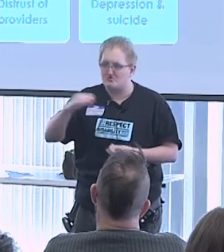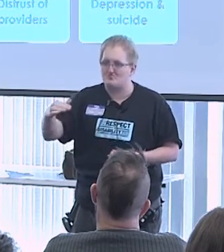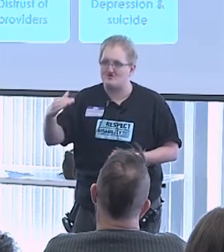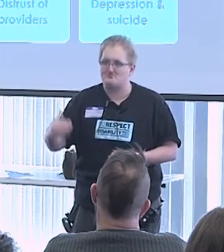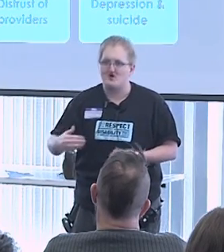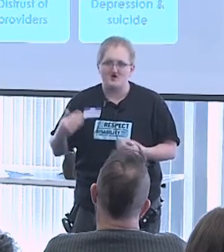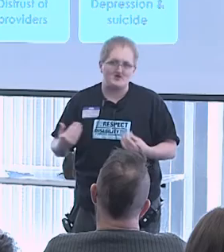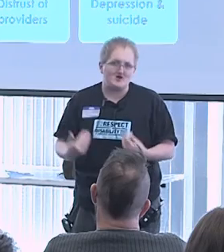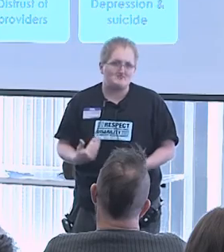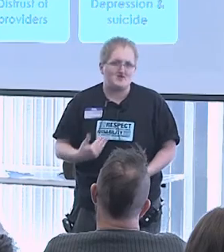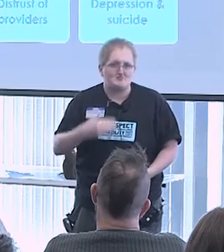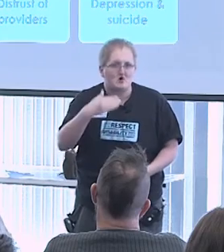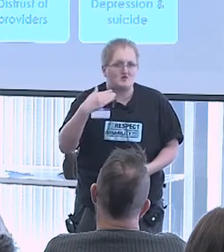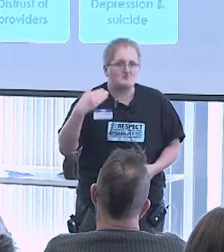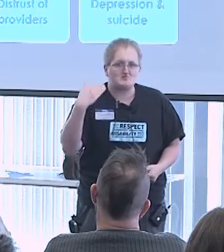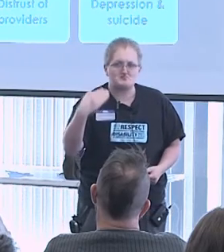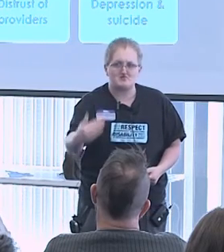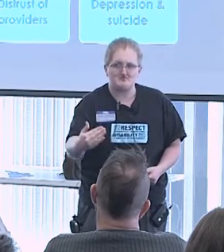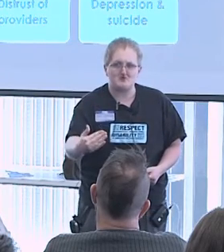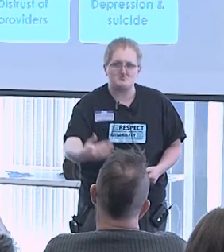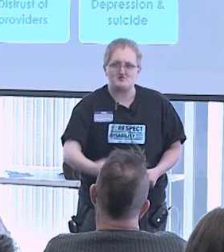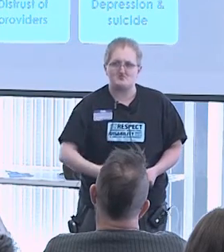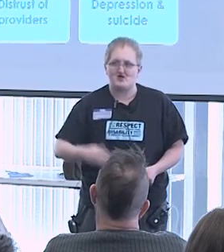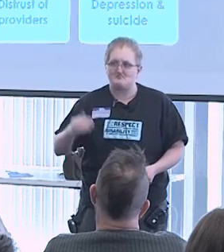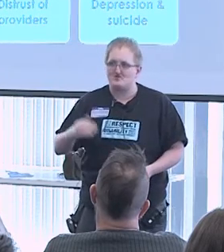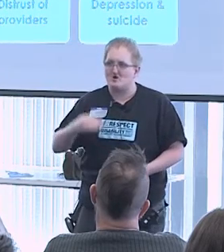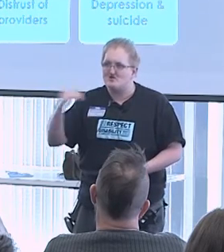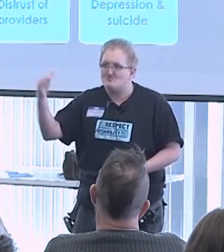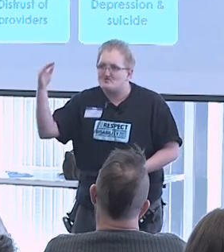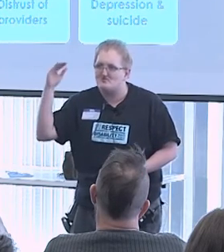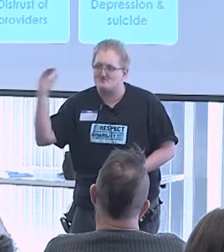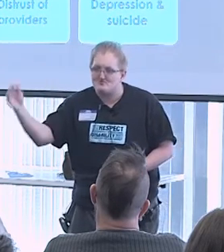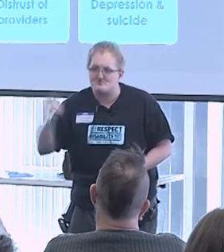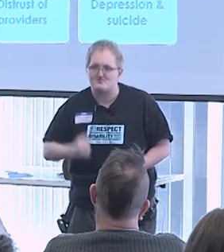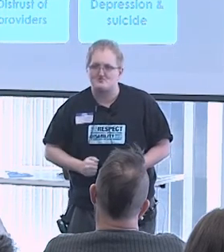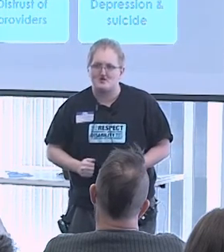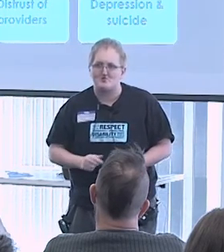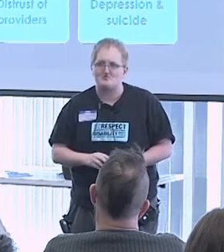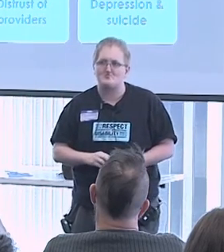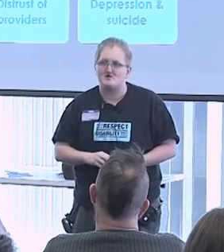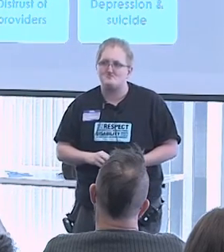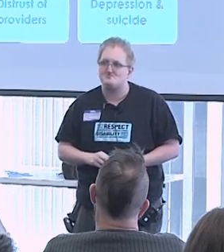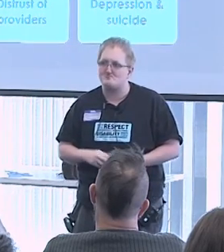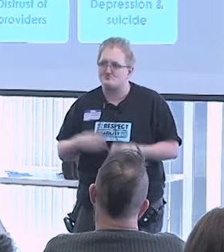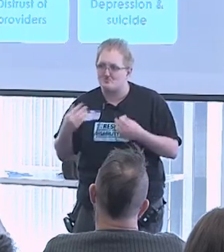they have been unable to set boundaries, they have been unable to distinguish between healthy relationships where